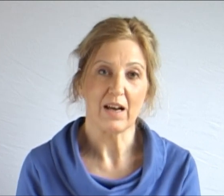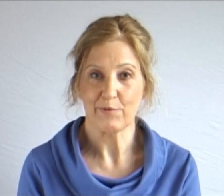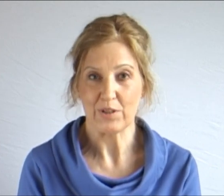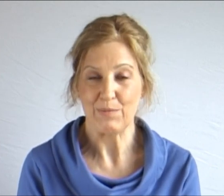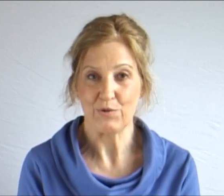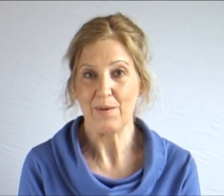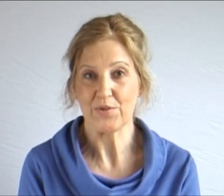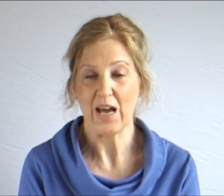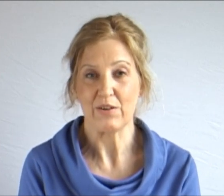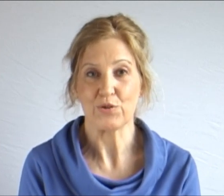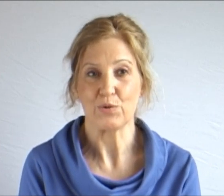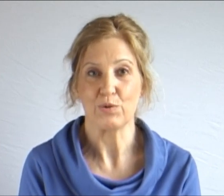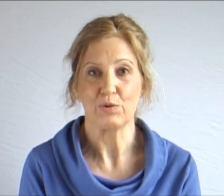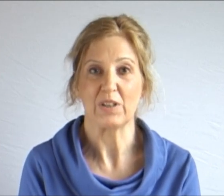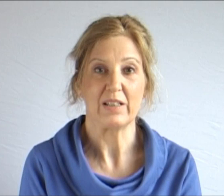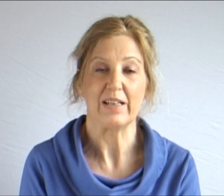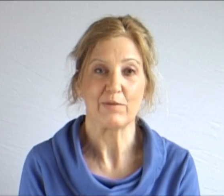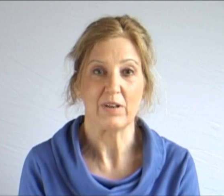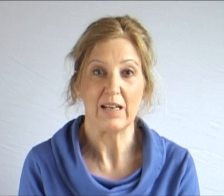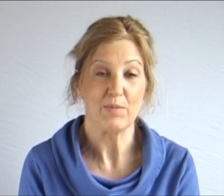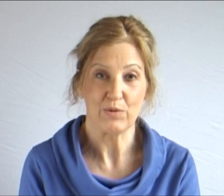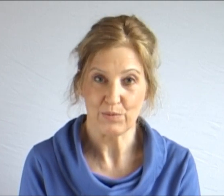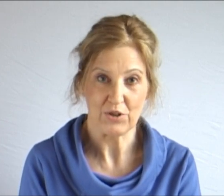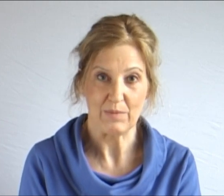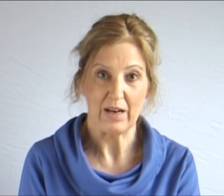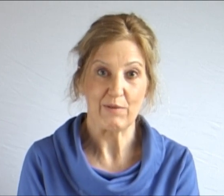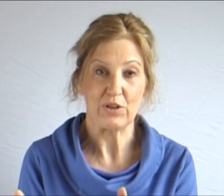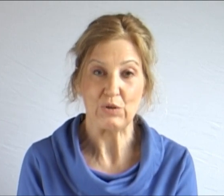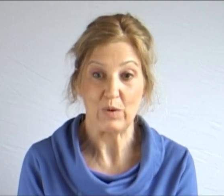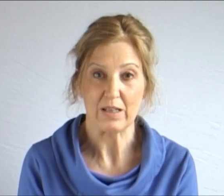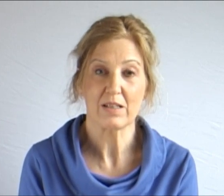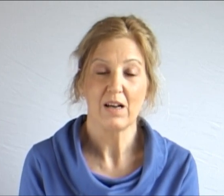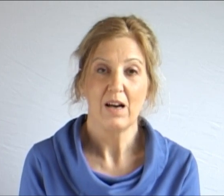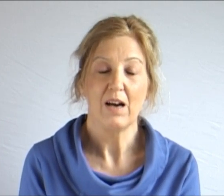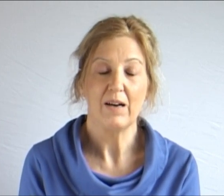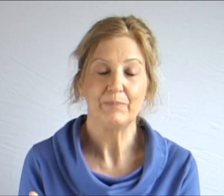for example, Grandma's house, or the clinic for ear moulds which seemed like every two weeks, um,